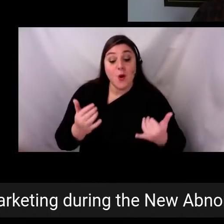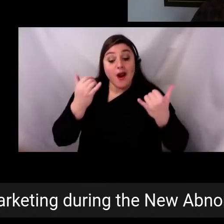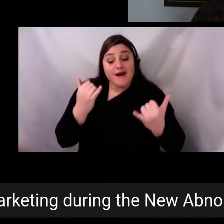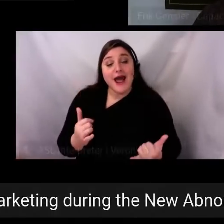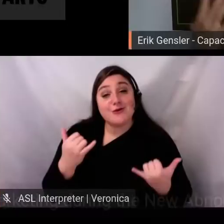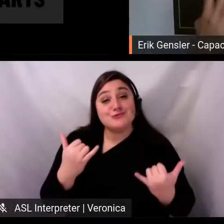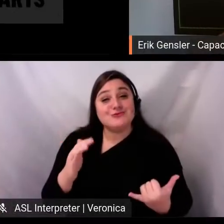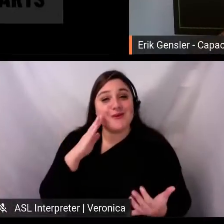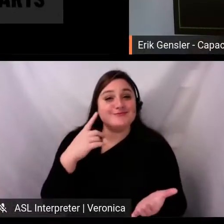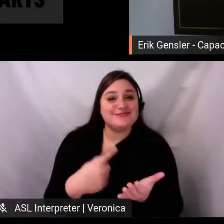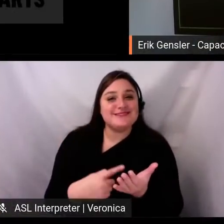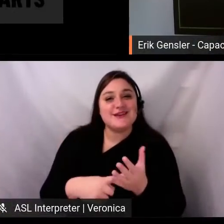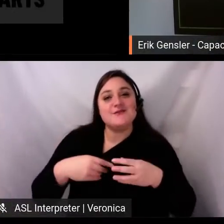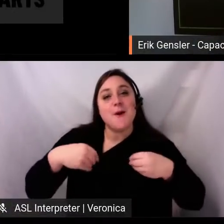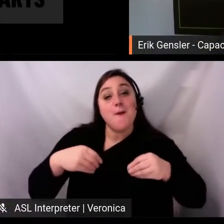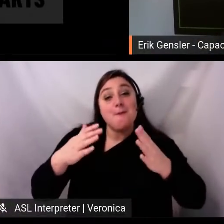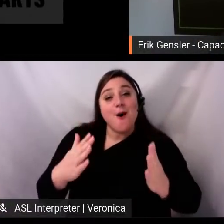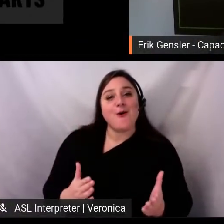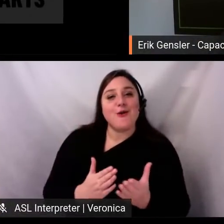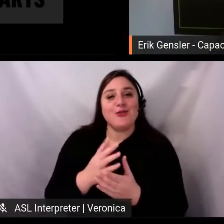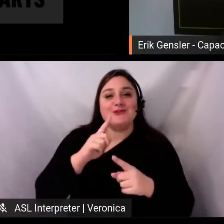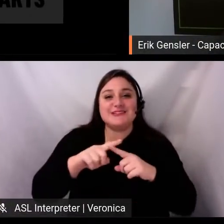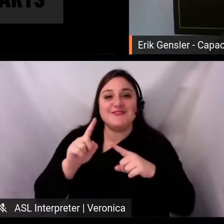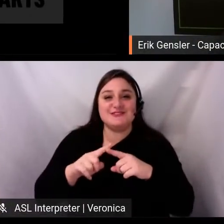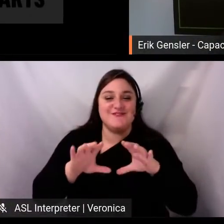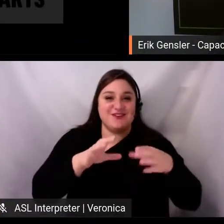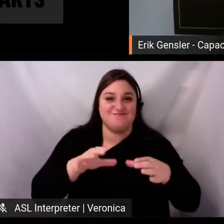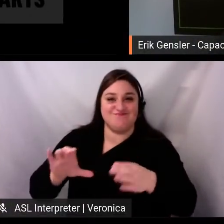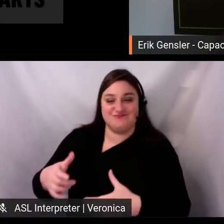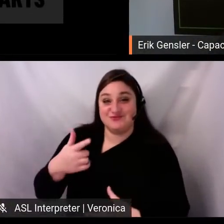broken into four segments: three organizational case studies,